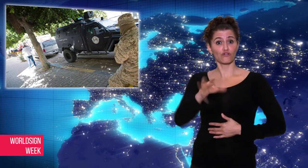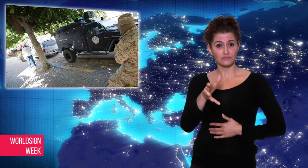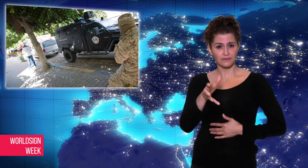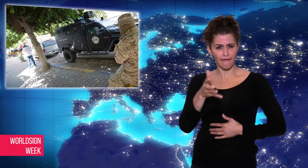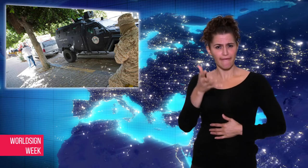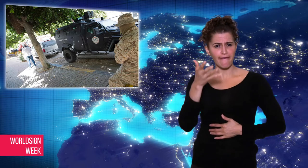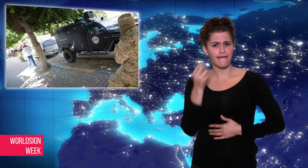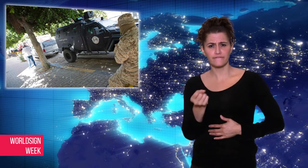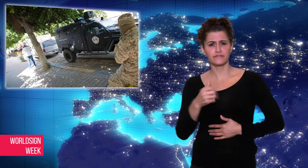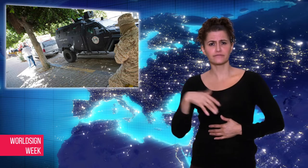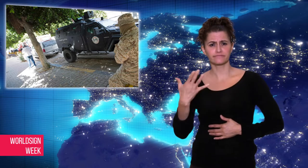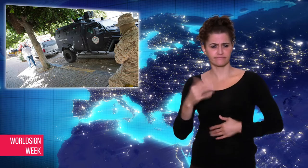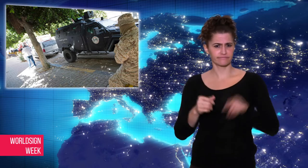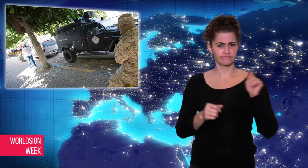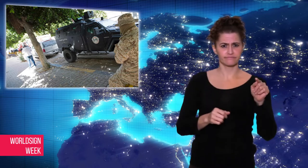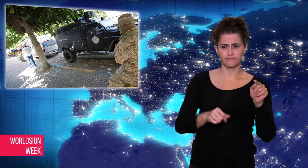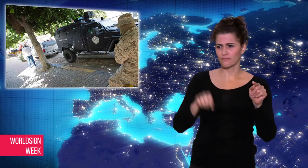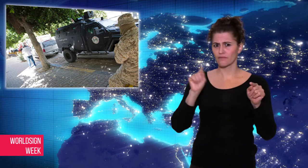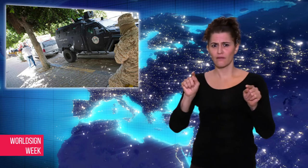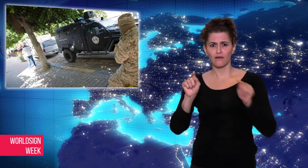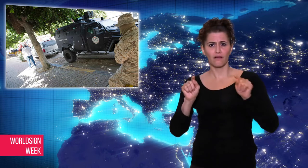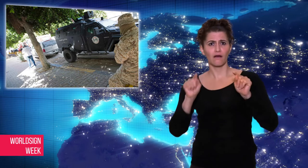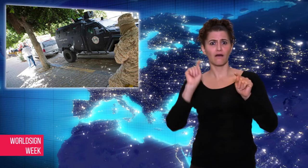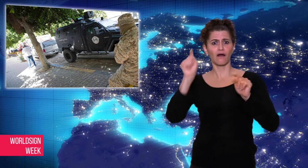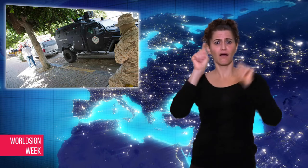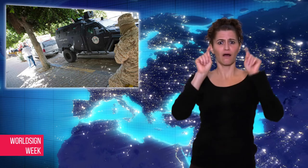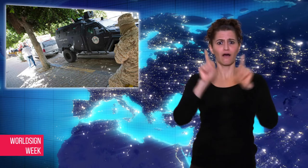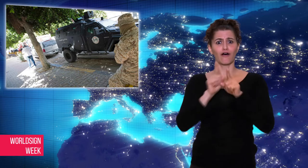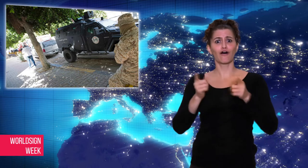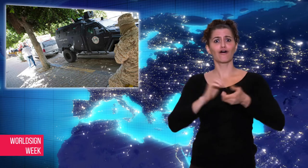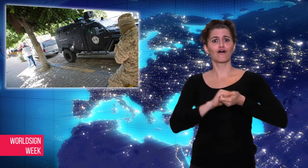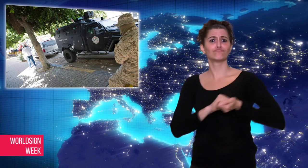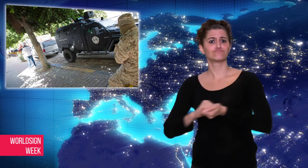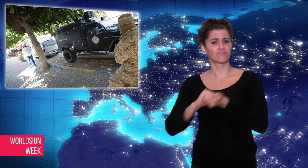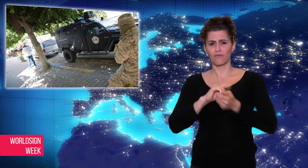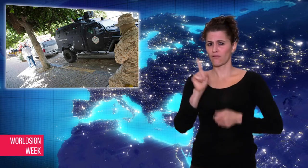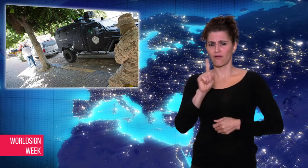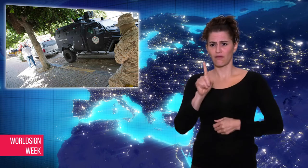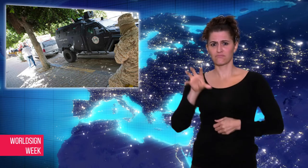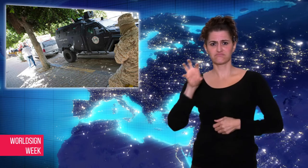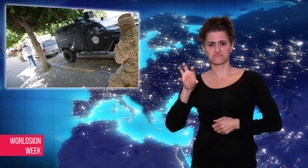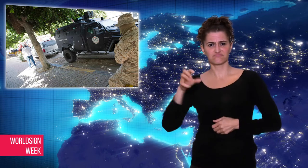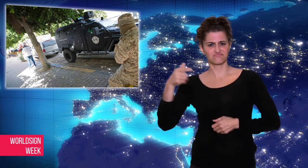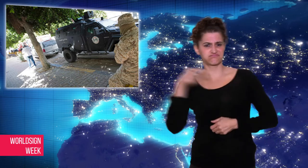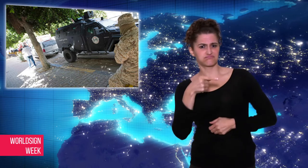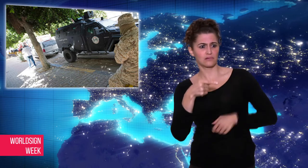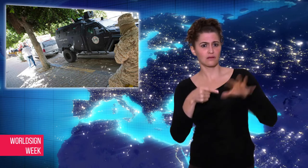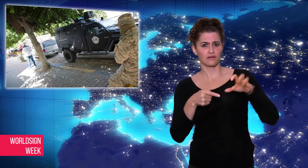divided between main two rival